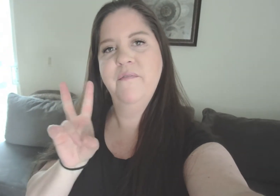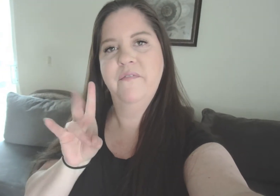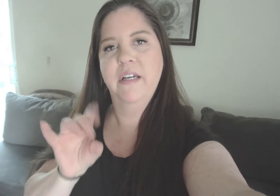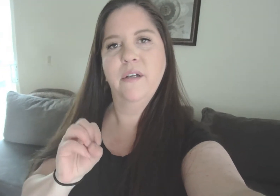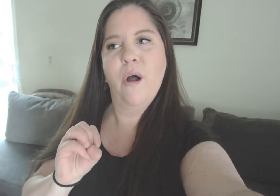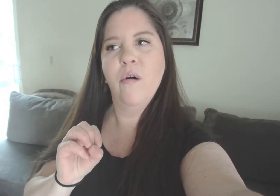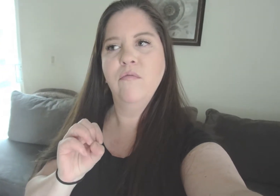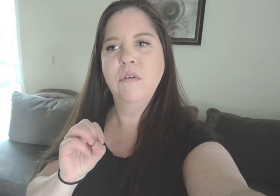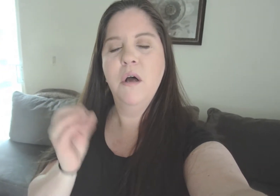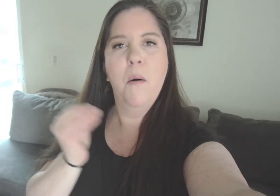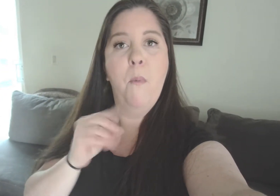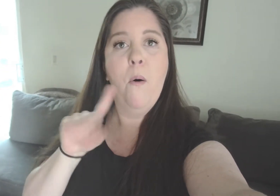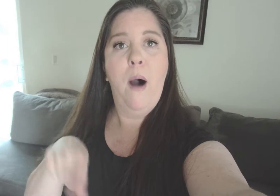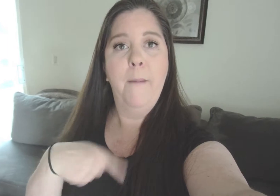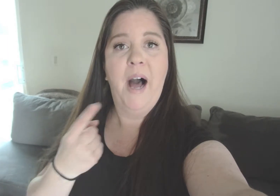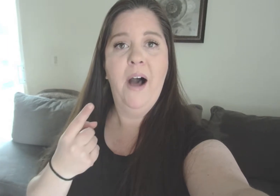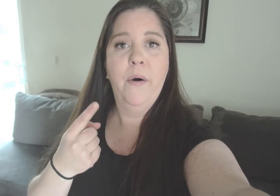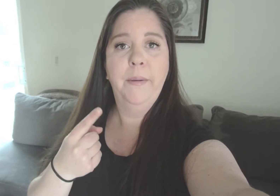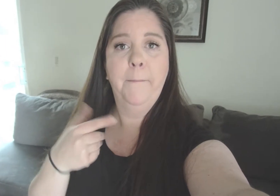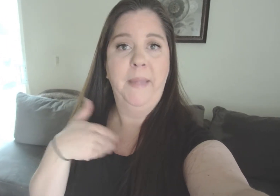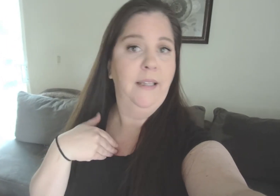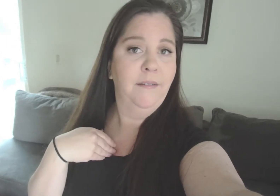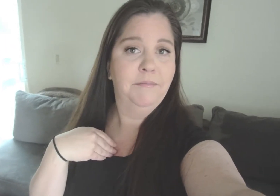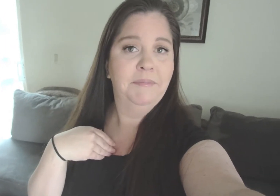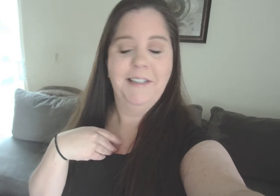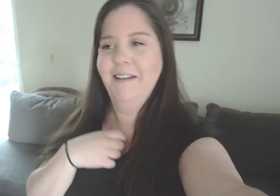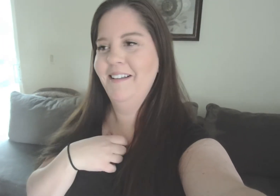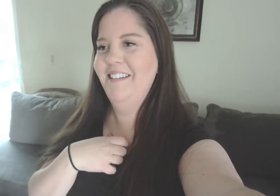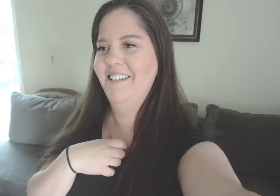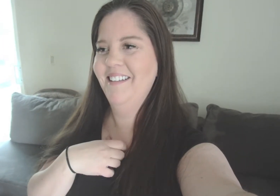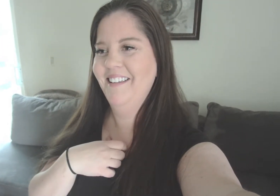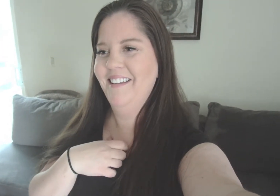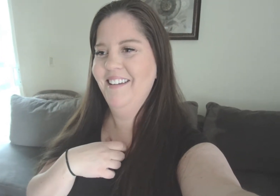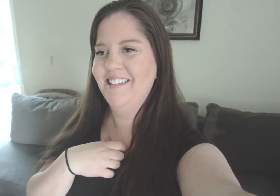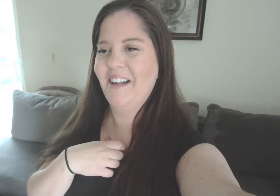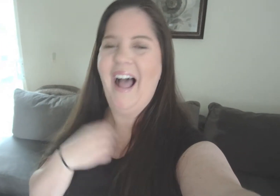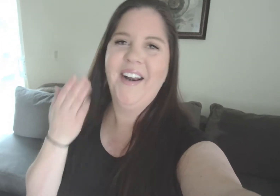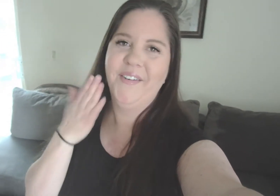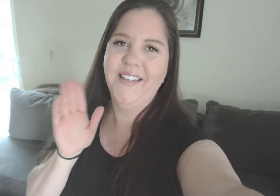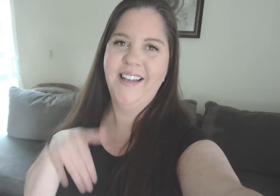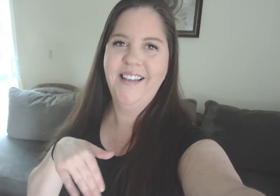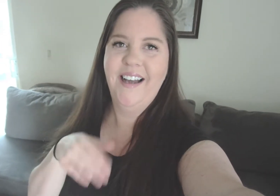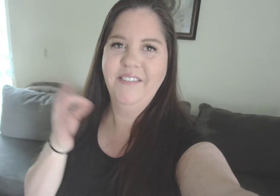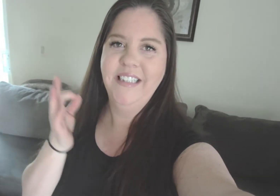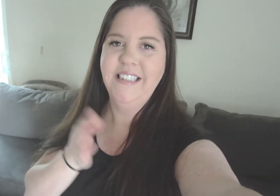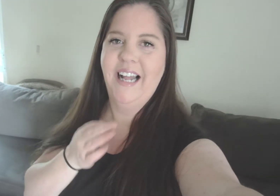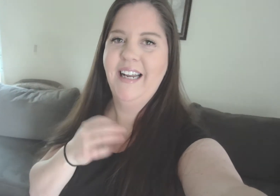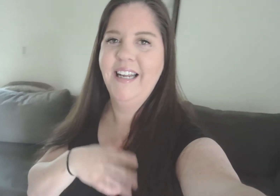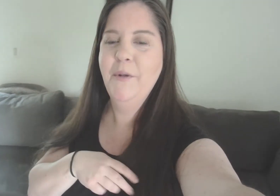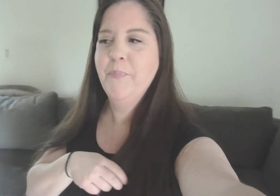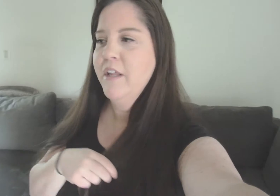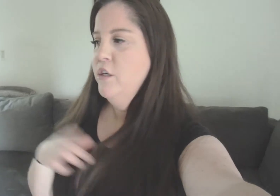video more about me So I don't know yet. I haven't decided